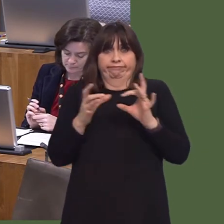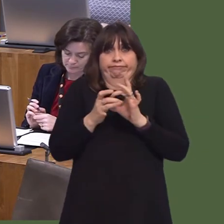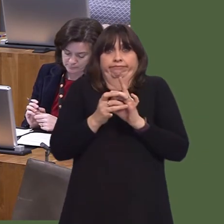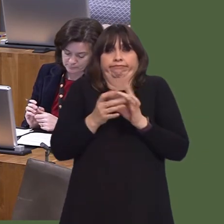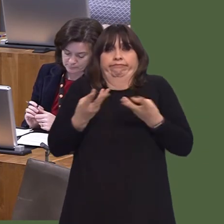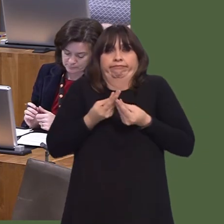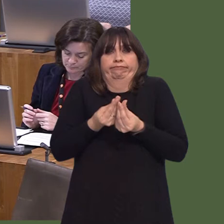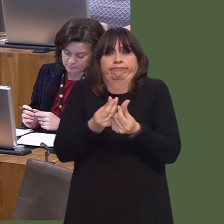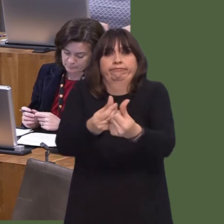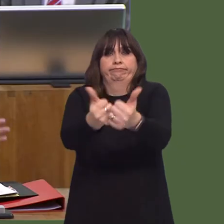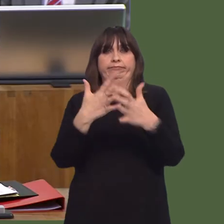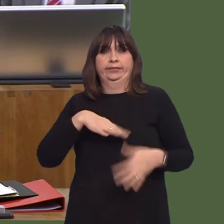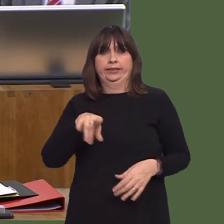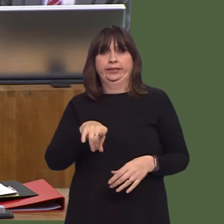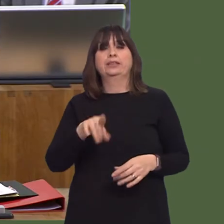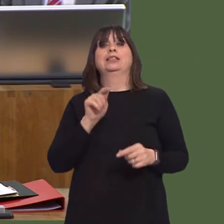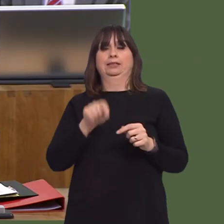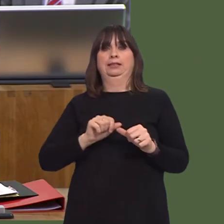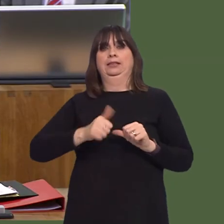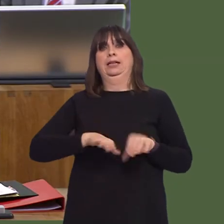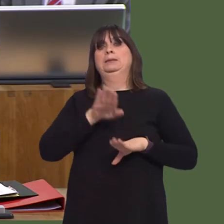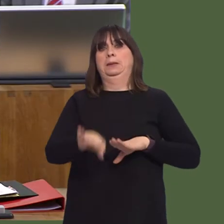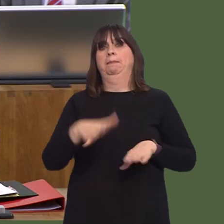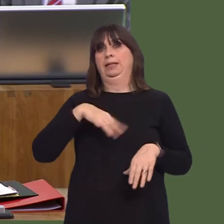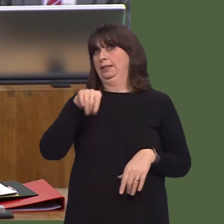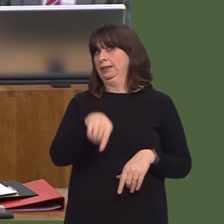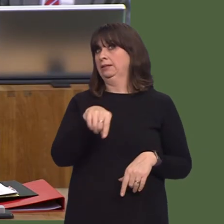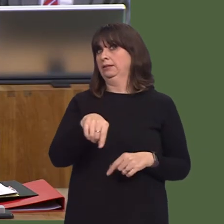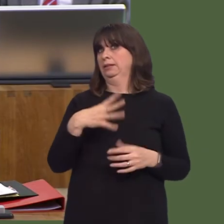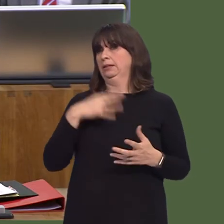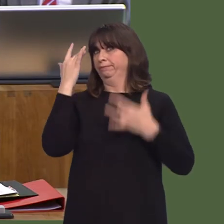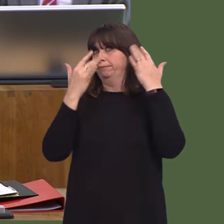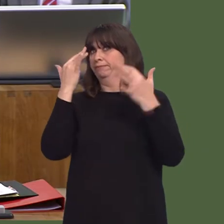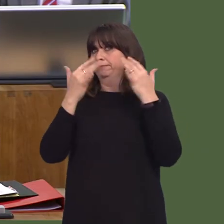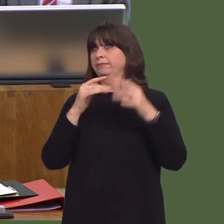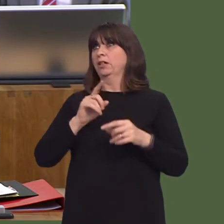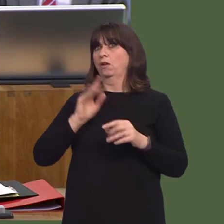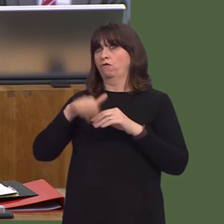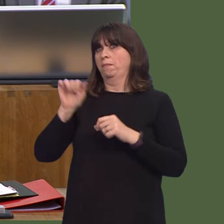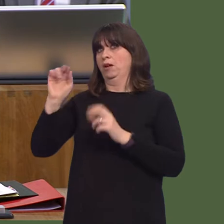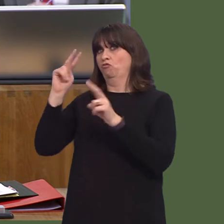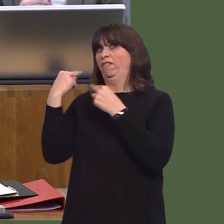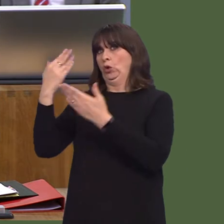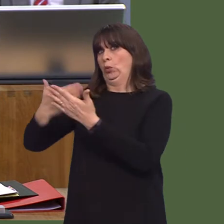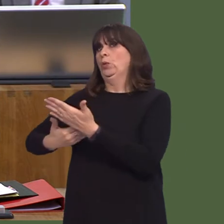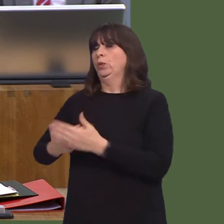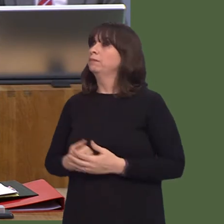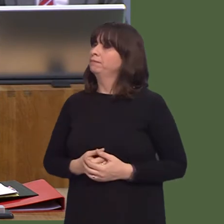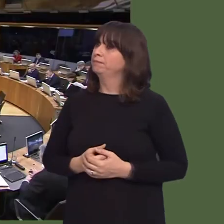approach. Yes, people don't want toó. Many people do feel that they don't want to see people begging on the street, but there